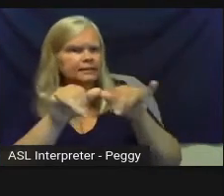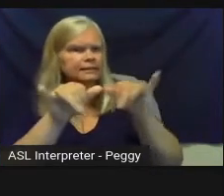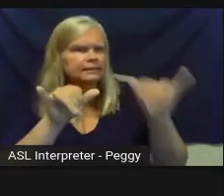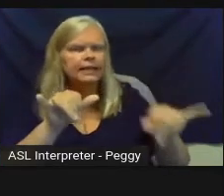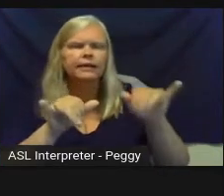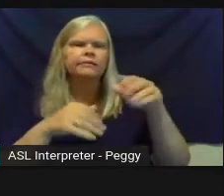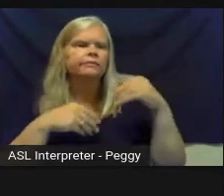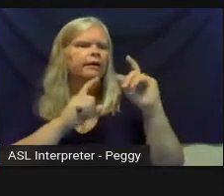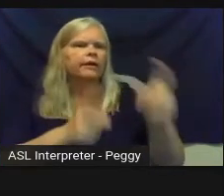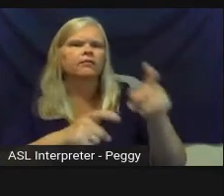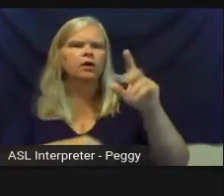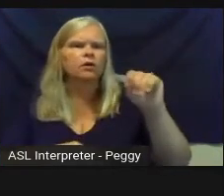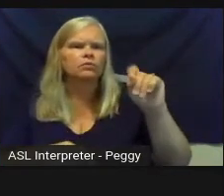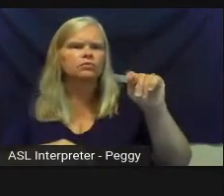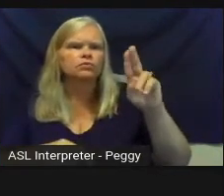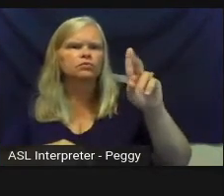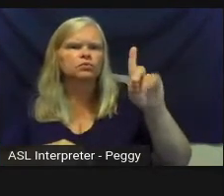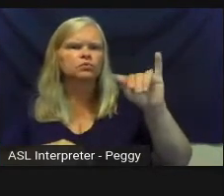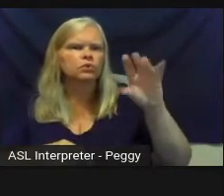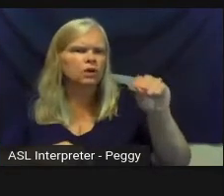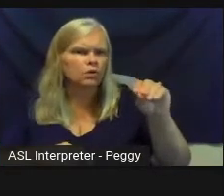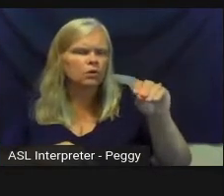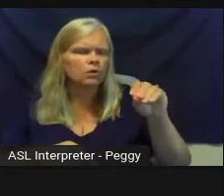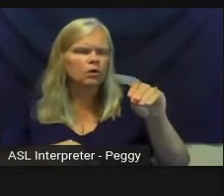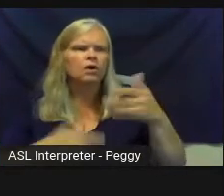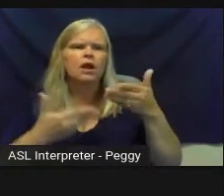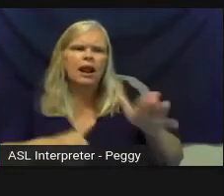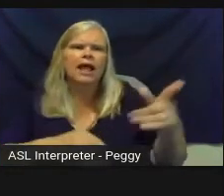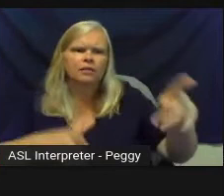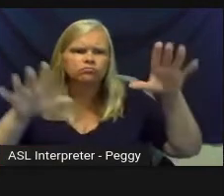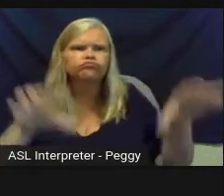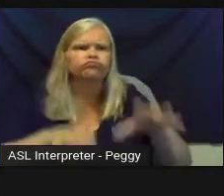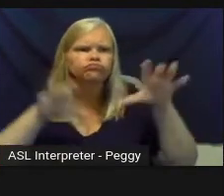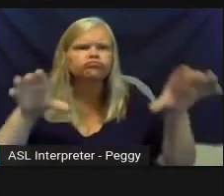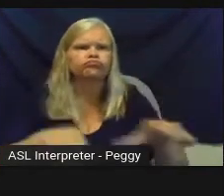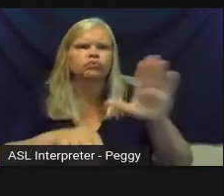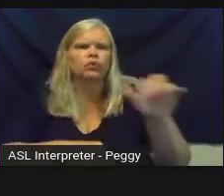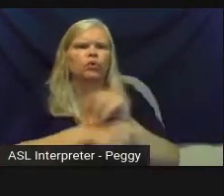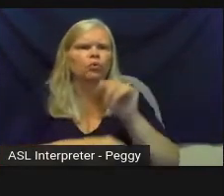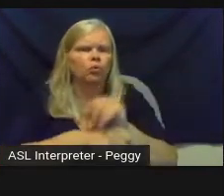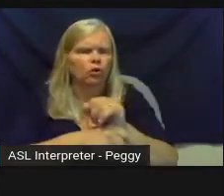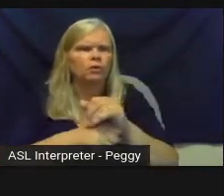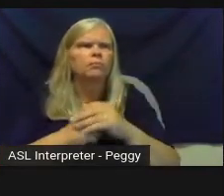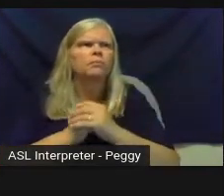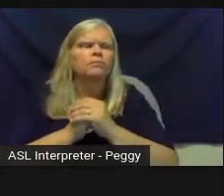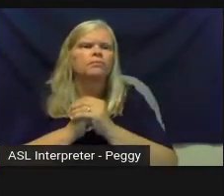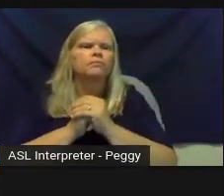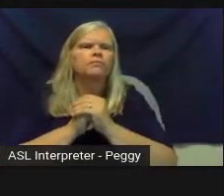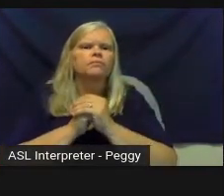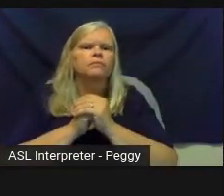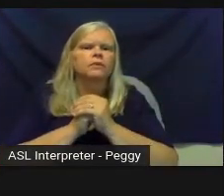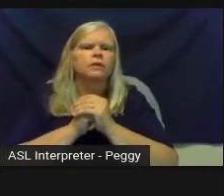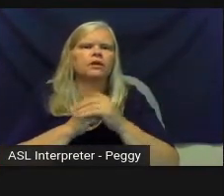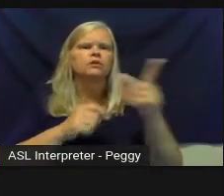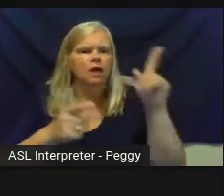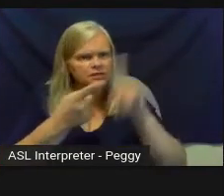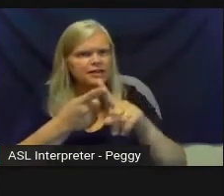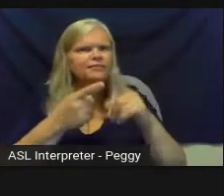and to allow them kind of like a sabbatical to do their work with kind of no expectation of a product at the end.